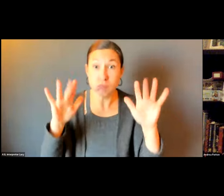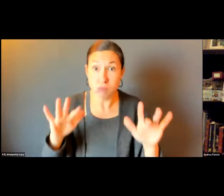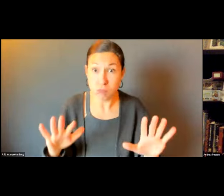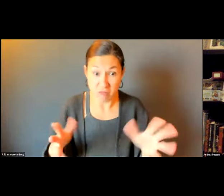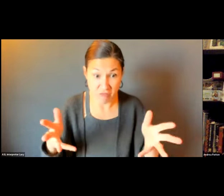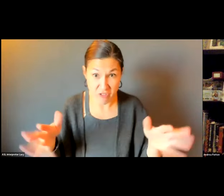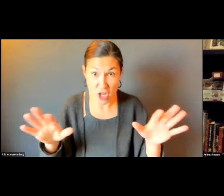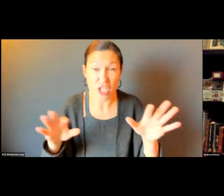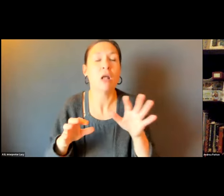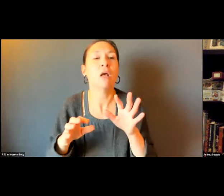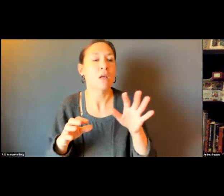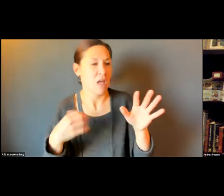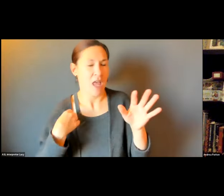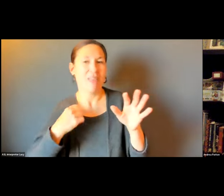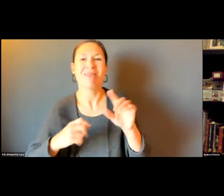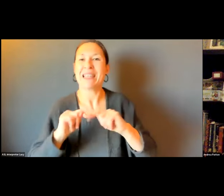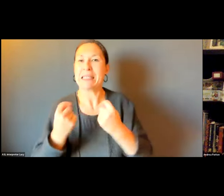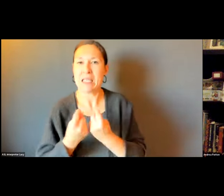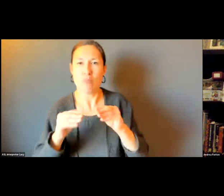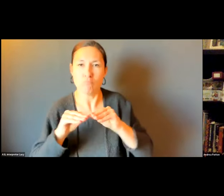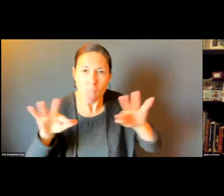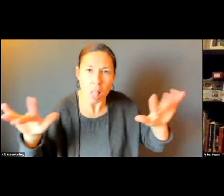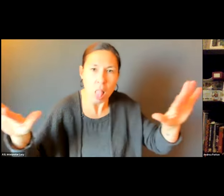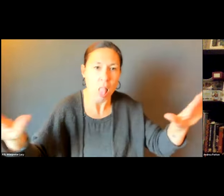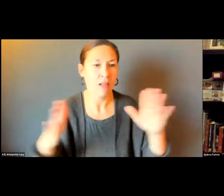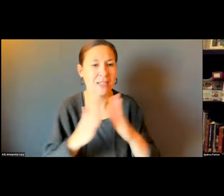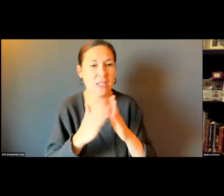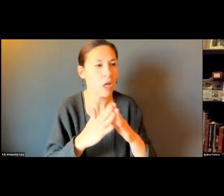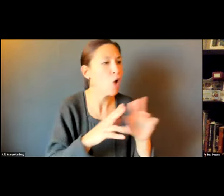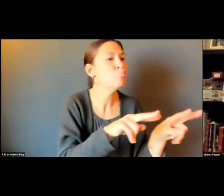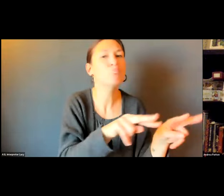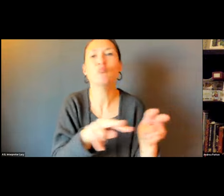THE CODE ENFORCEMENT TEAM -- THEY GO OUT AT THE END OF THE STORM. THEY GO TO EVERY PART OF THE